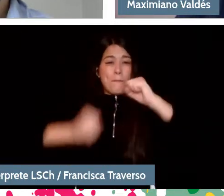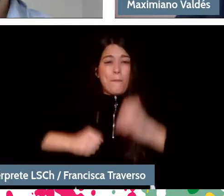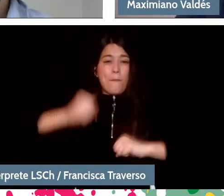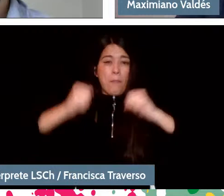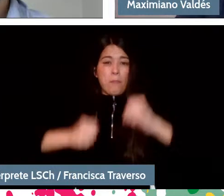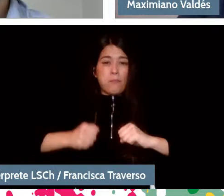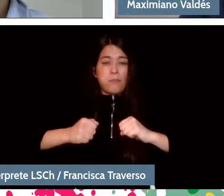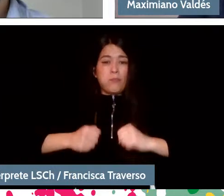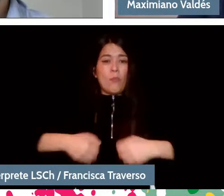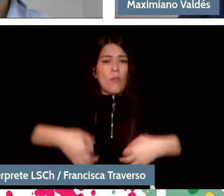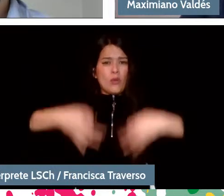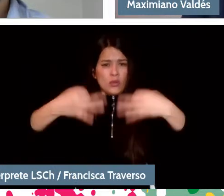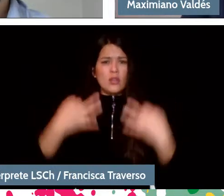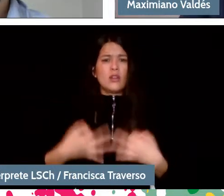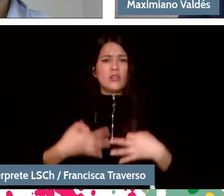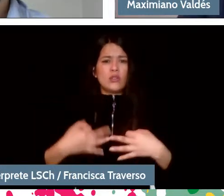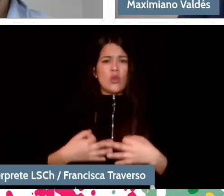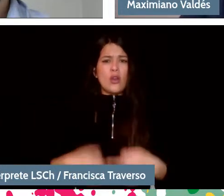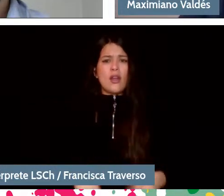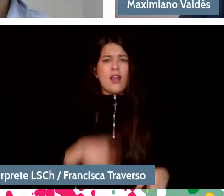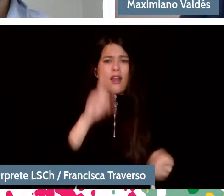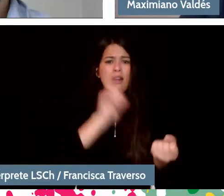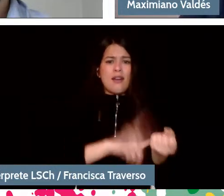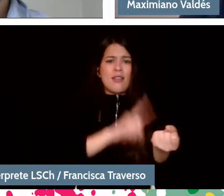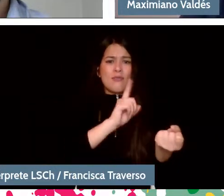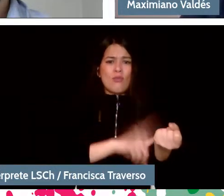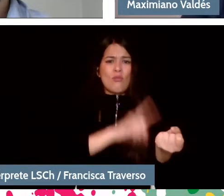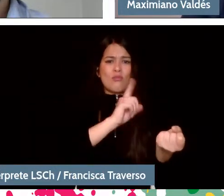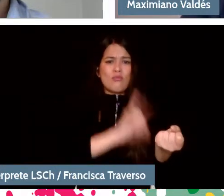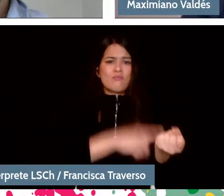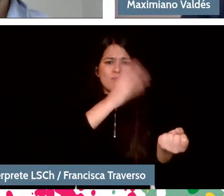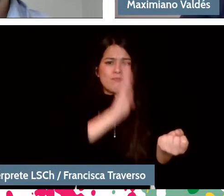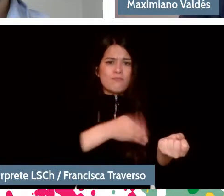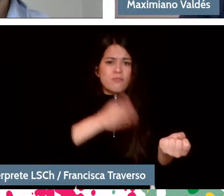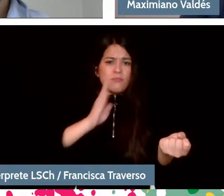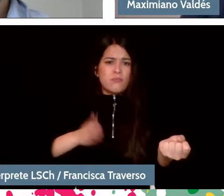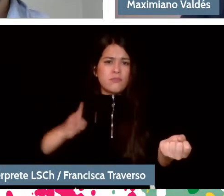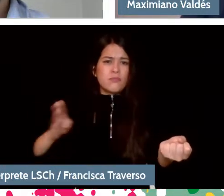is the one that consecrates the rhythm as a priority musical element and so on.